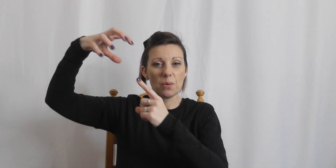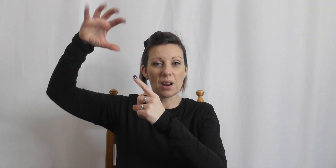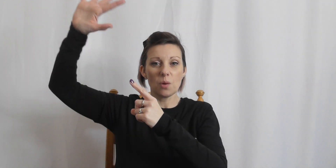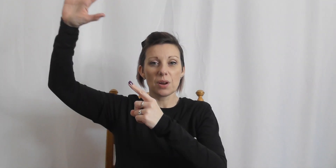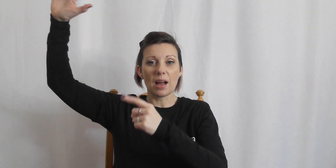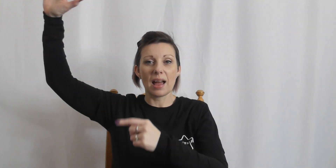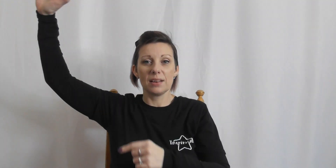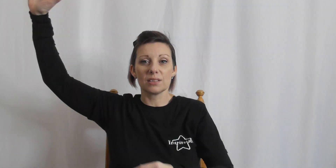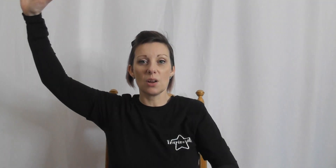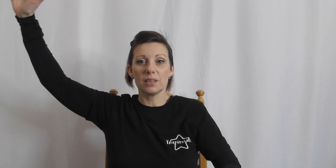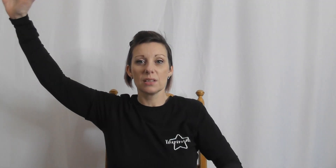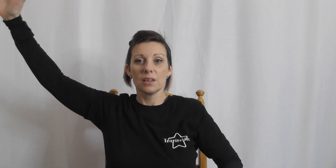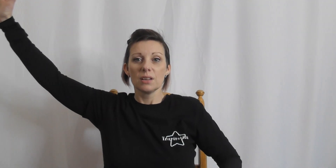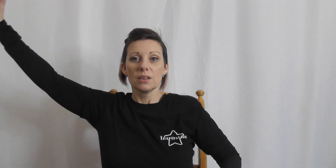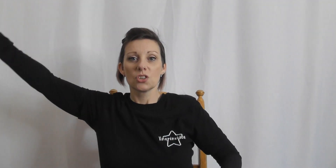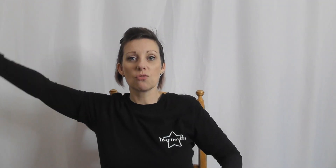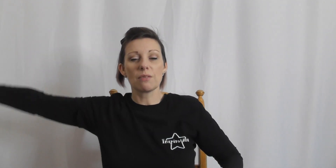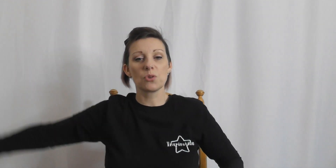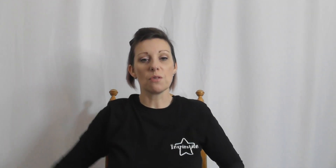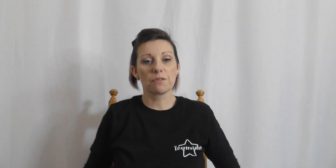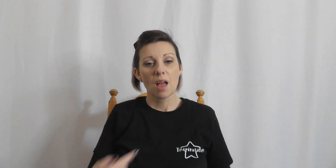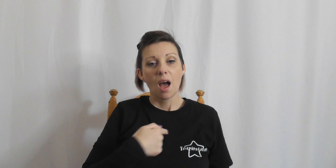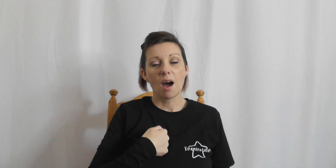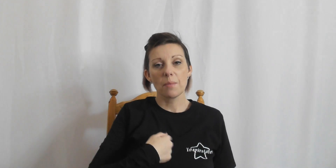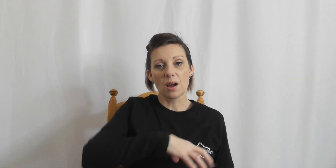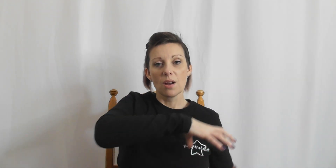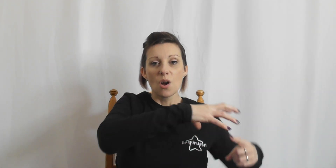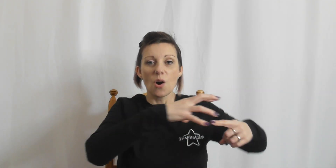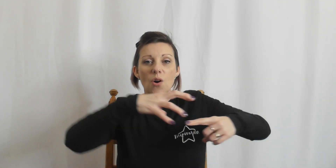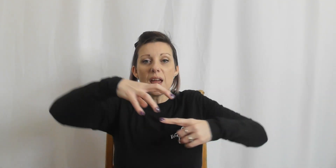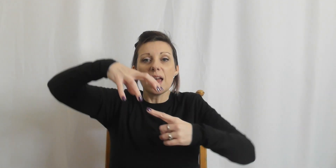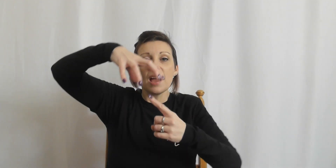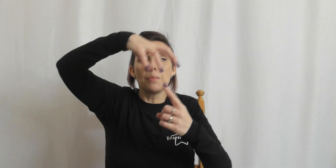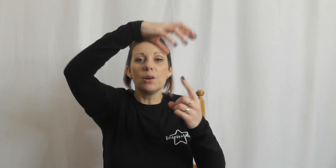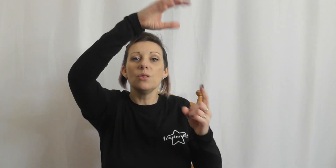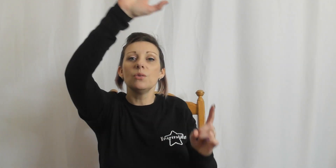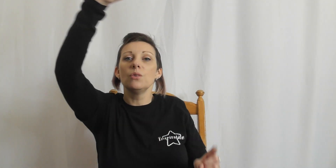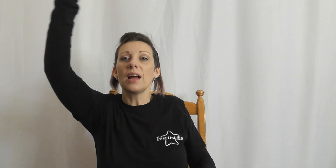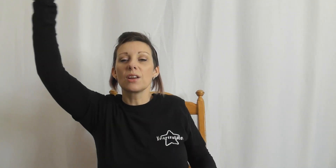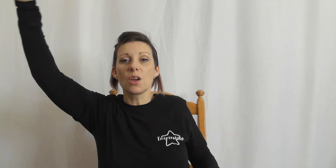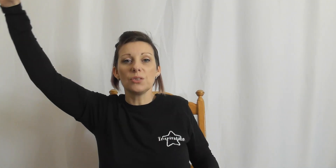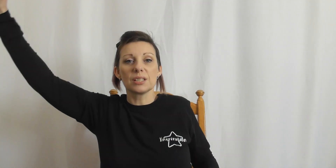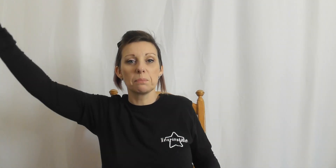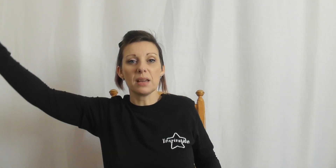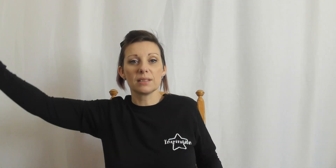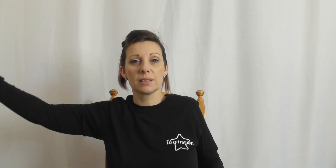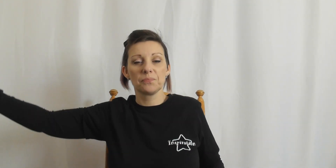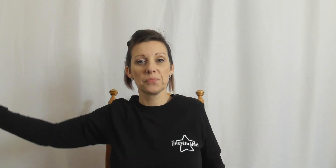gonna open our hand so it's travelled off. I'm a hot air balloon that could go to space.